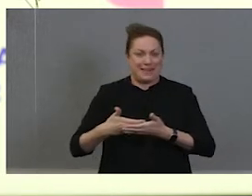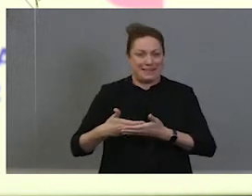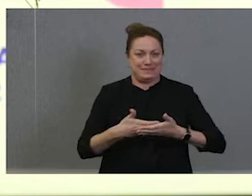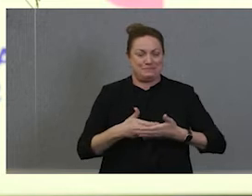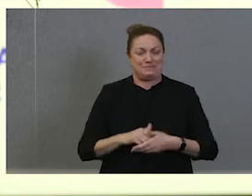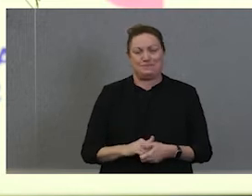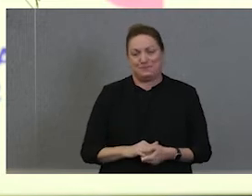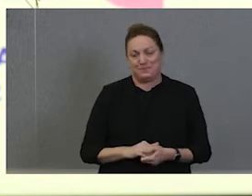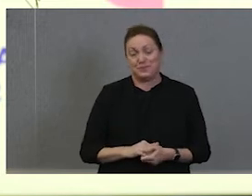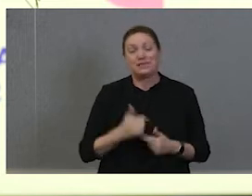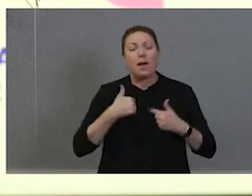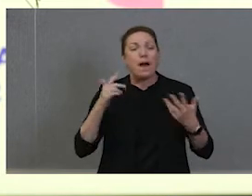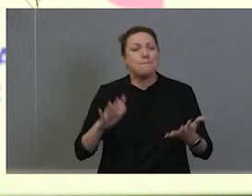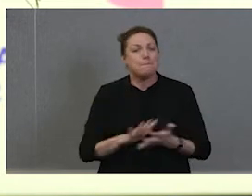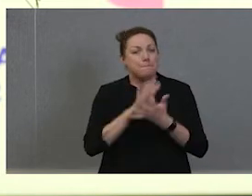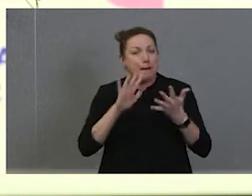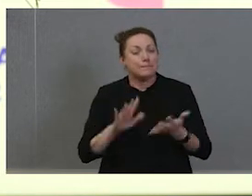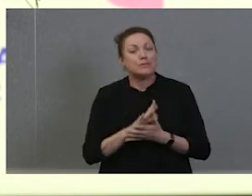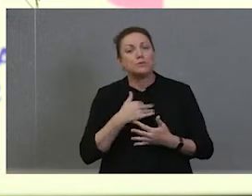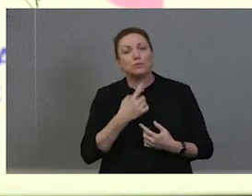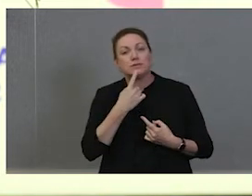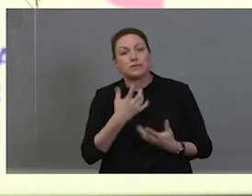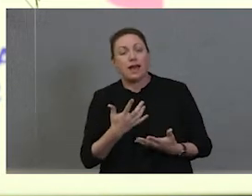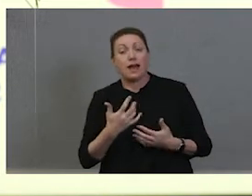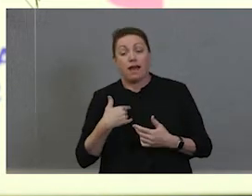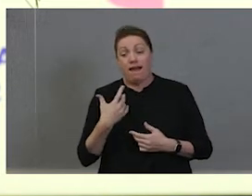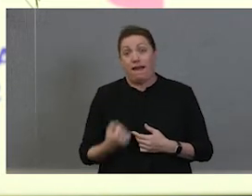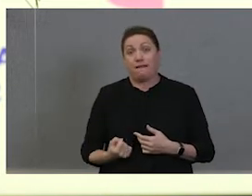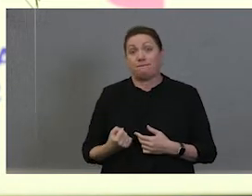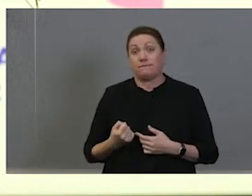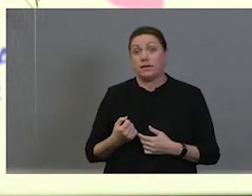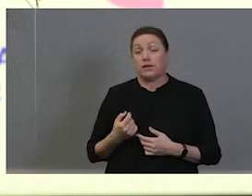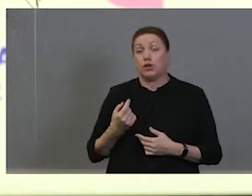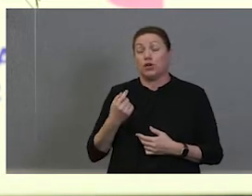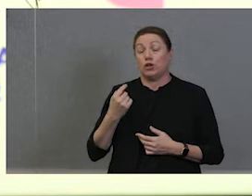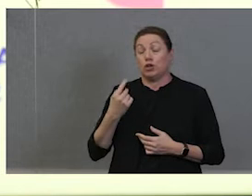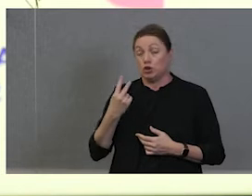delighted to be able to say that we've got to absolutely amazing. Women sitting here with me Aunty Ali